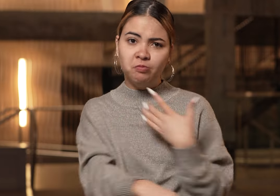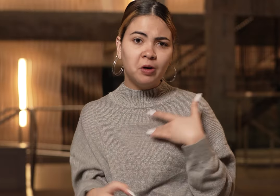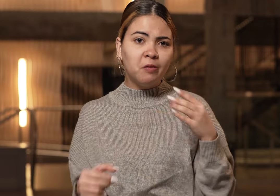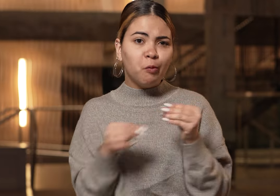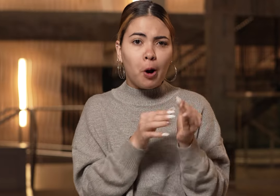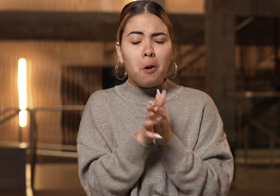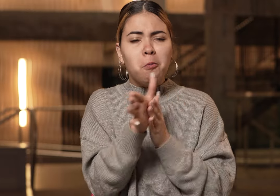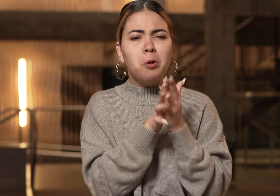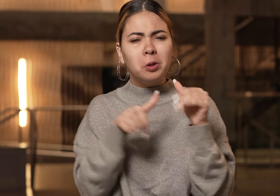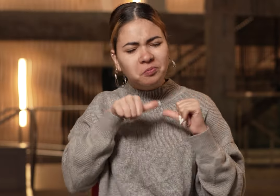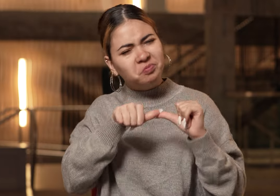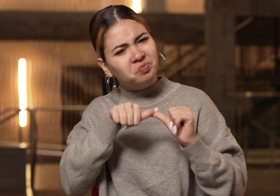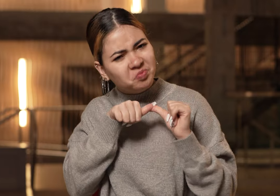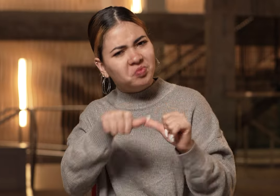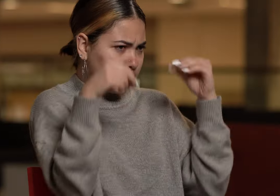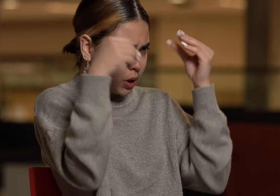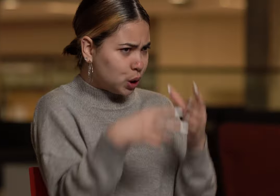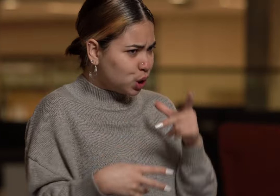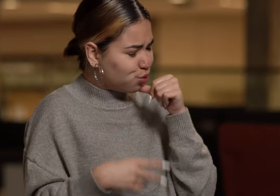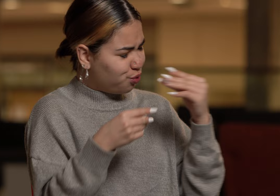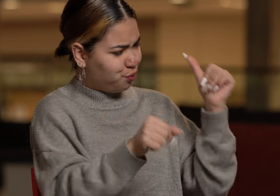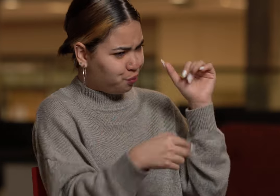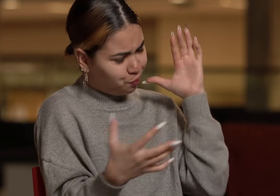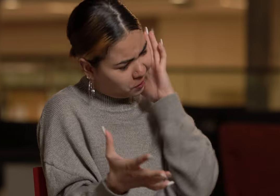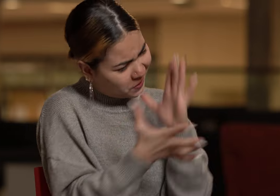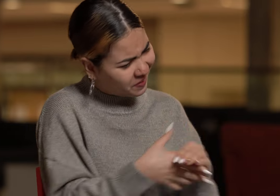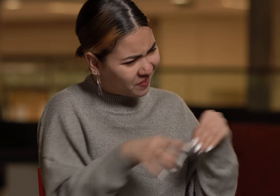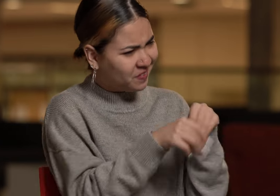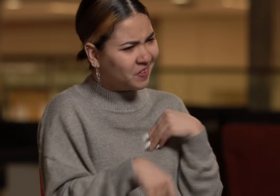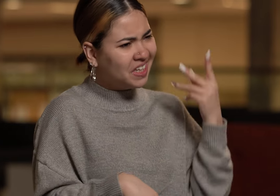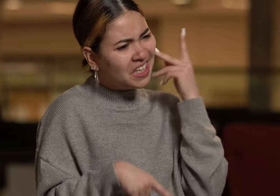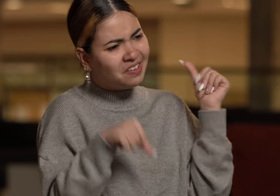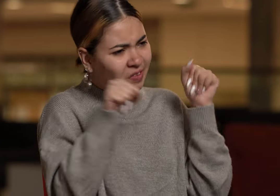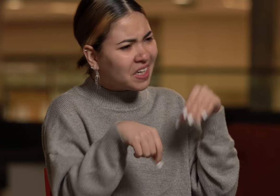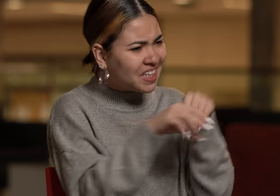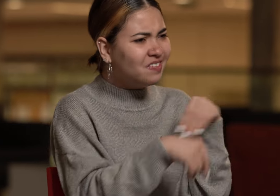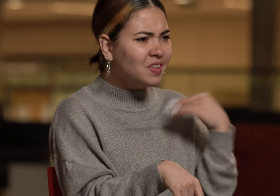and gave me the motivation to persevere. He was someone who believed in me and saw my potential.